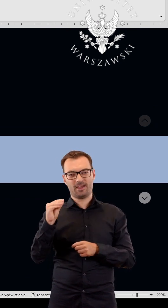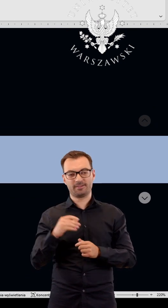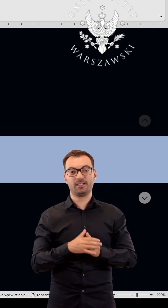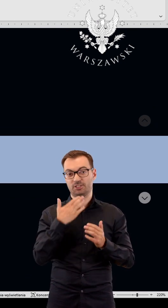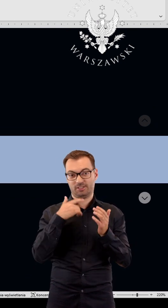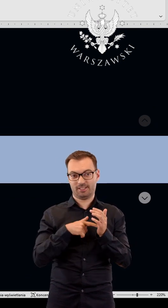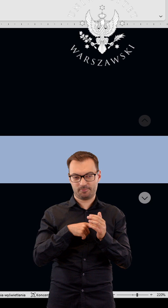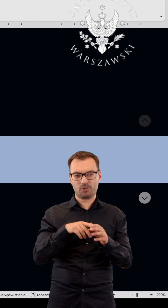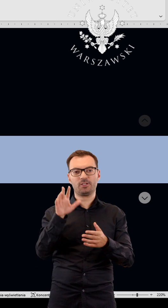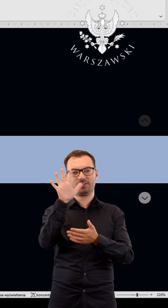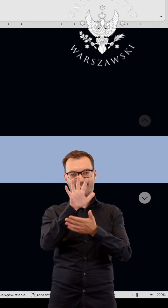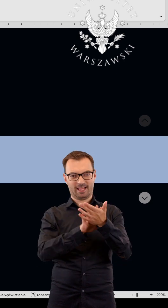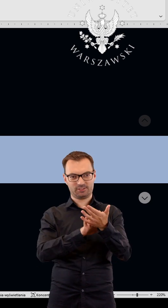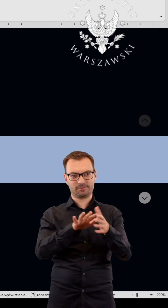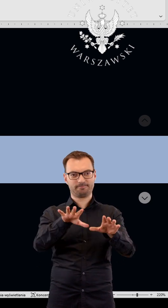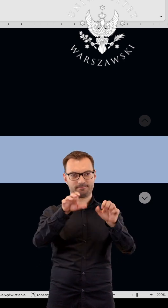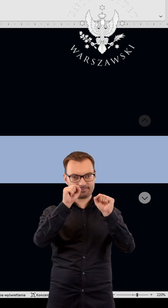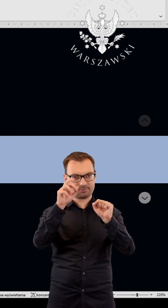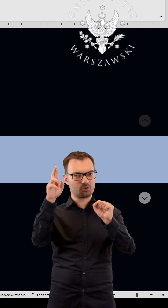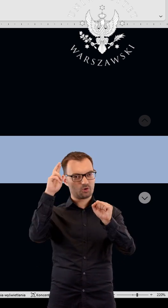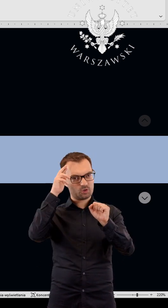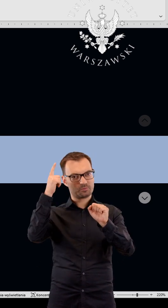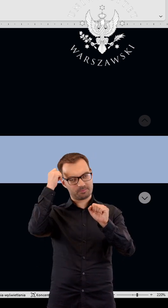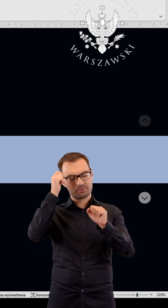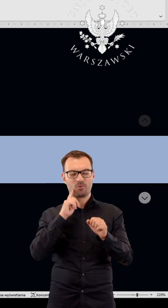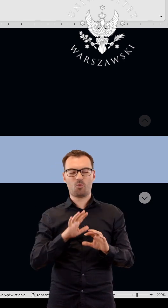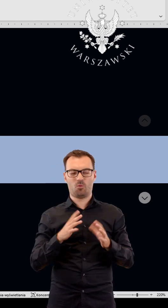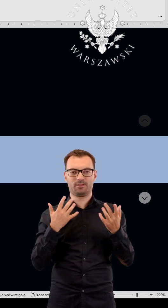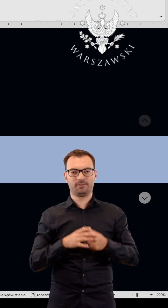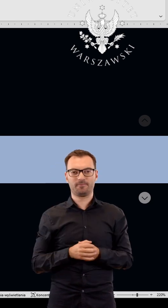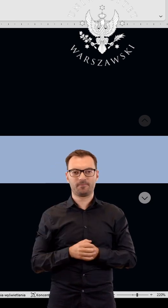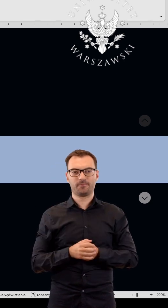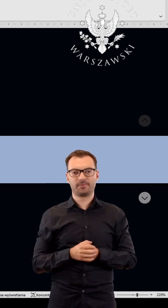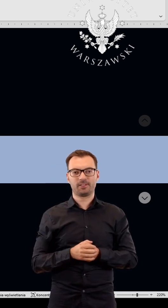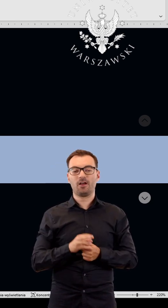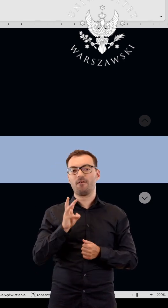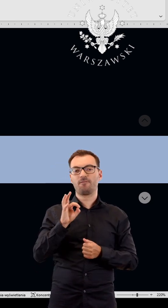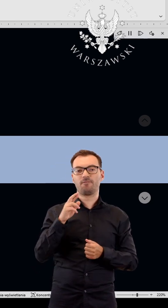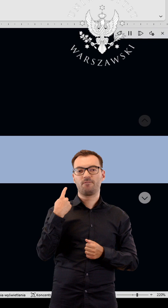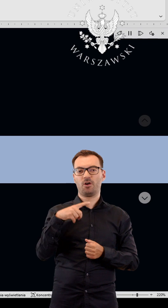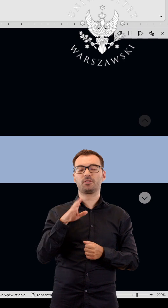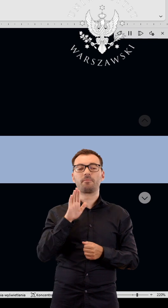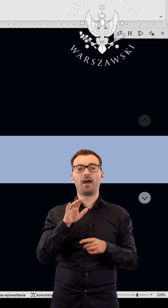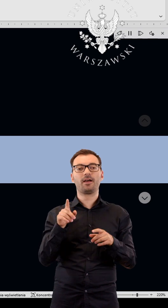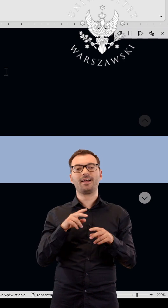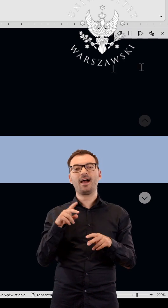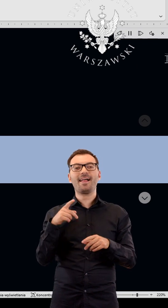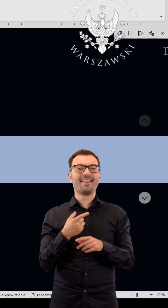and remembering content much easier. The Microsoft Word editor also provides a Dictation tool